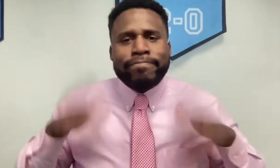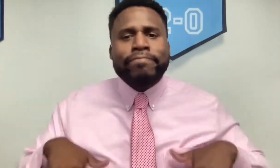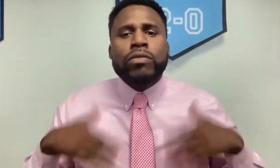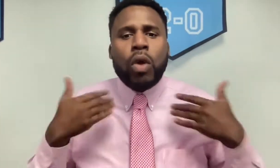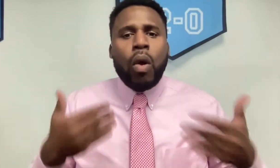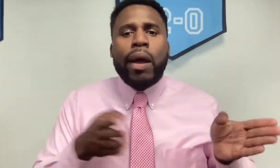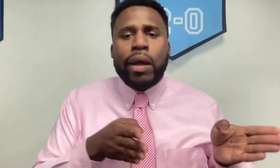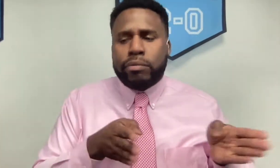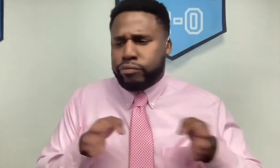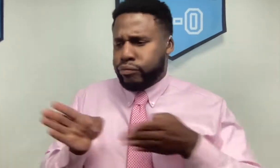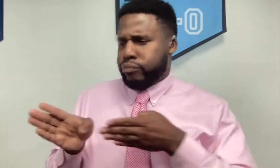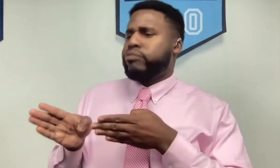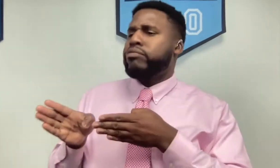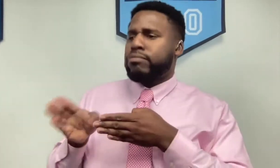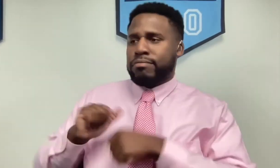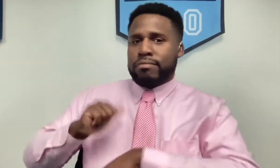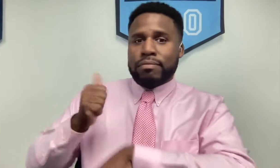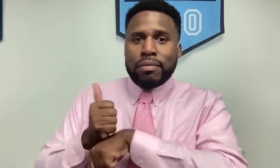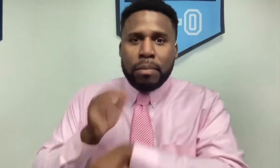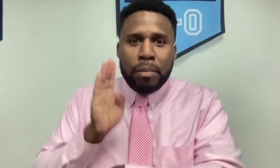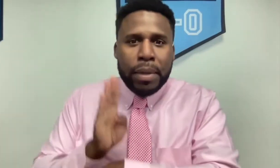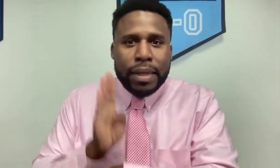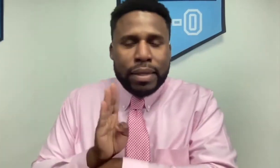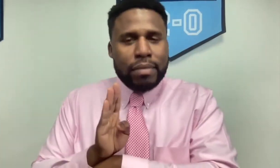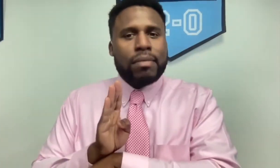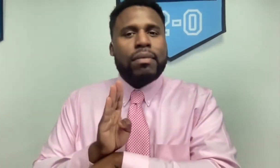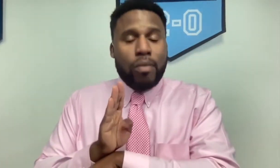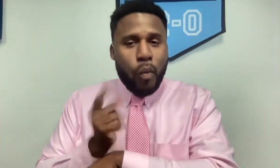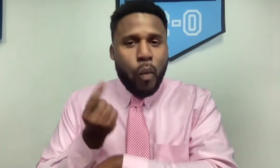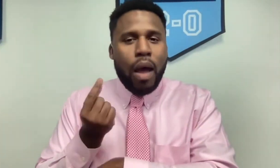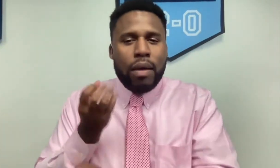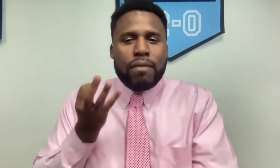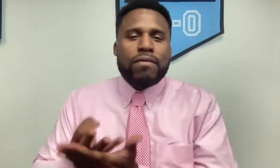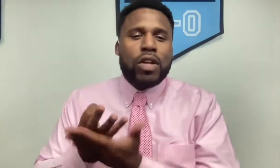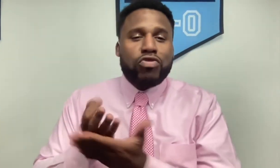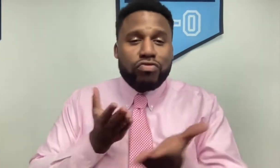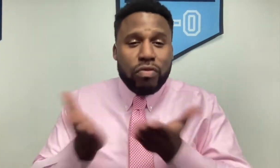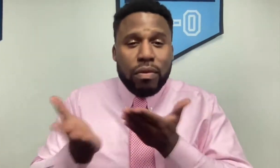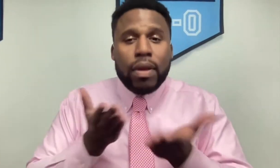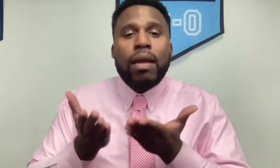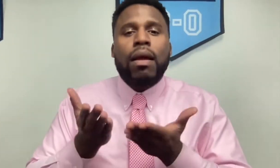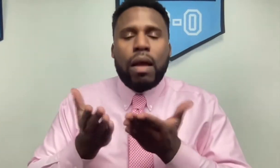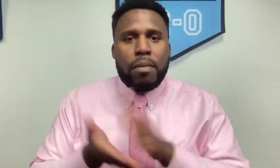I decided to shift my plans and start a financial services business.